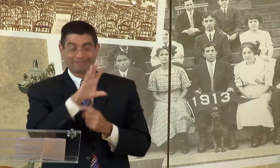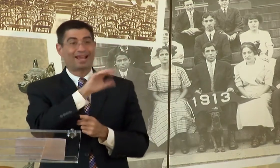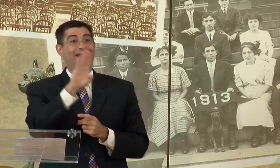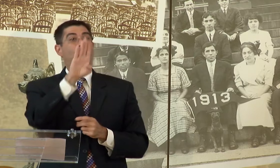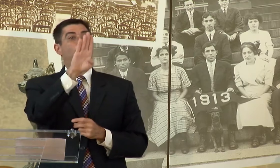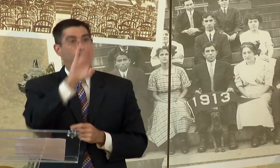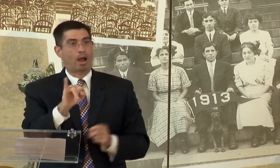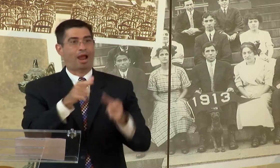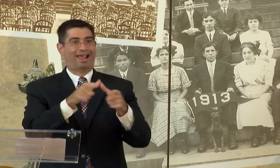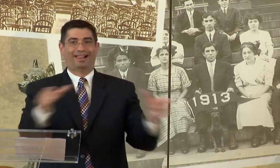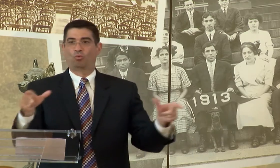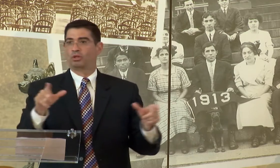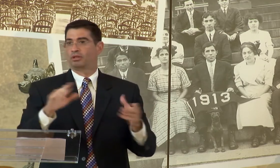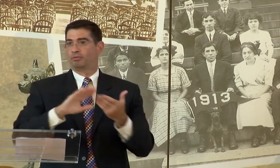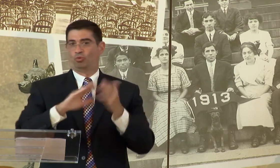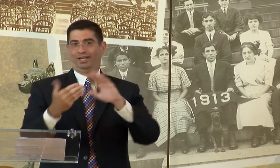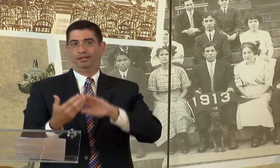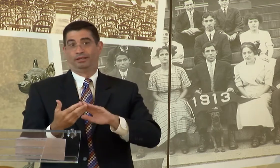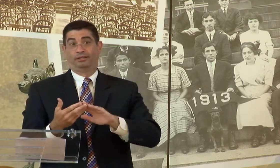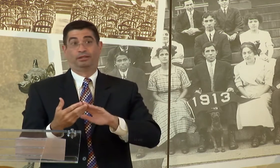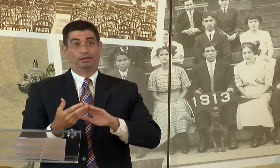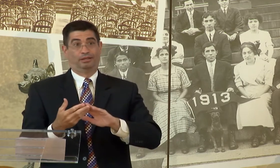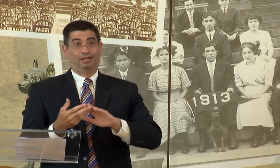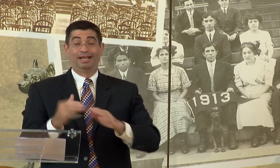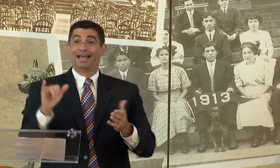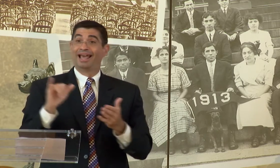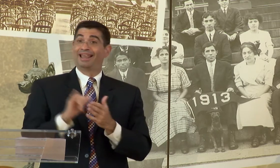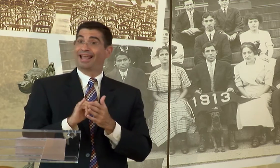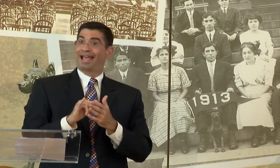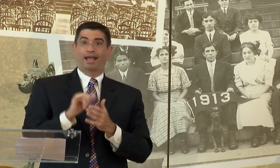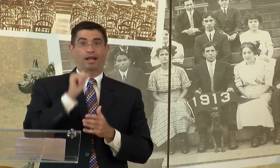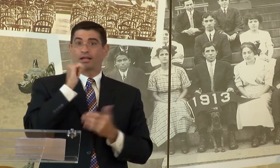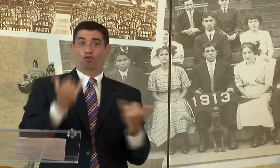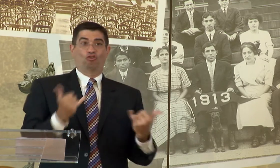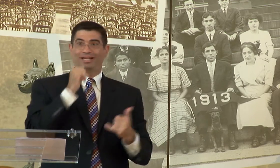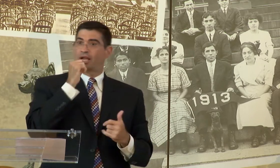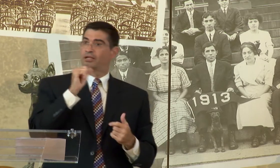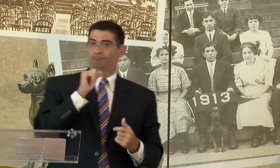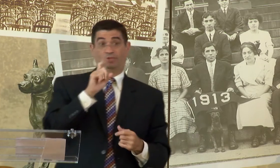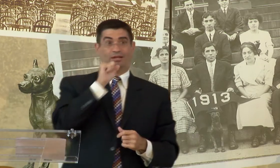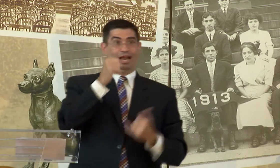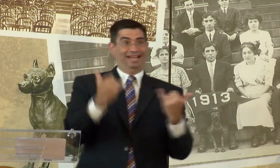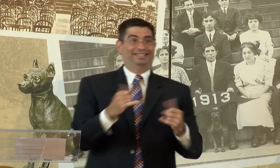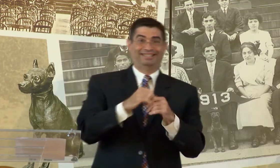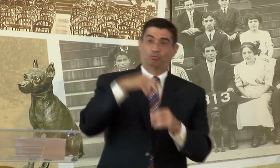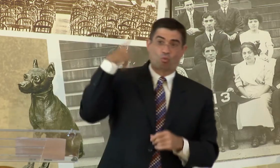INCLUSIVE AND BILINGUAL COMMUNITY.